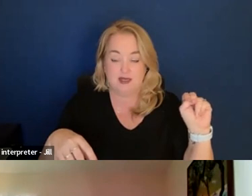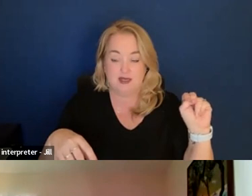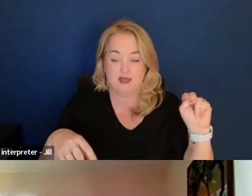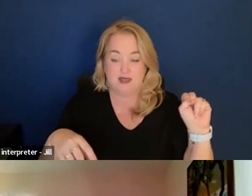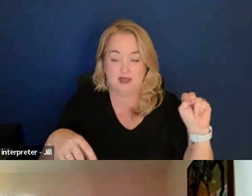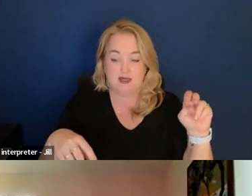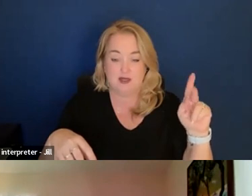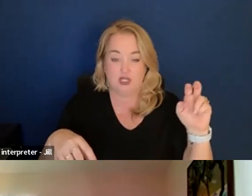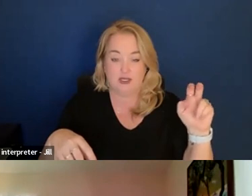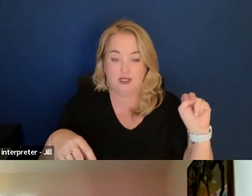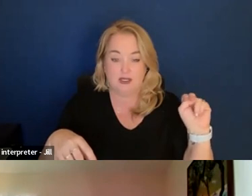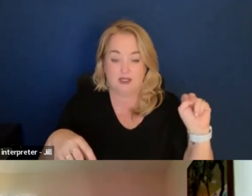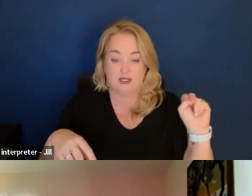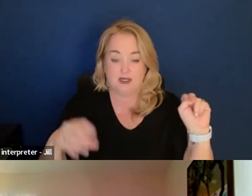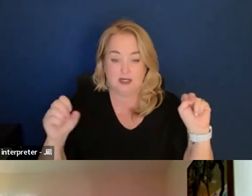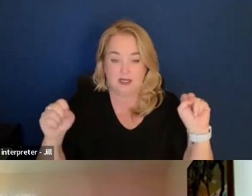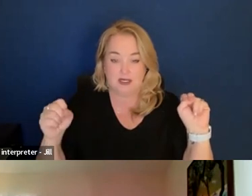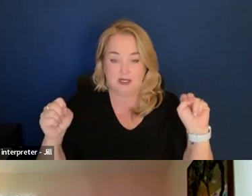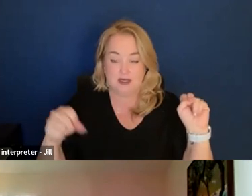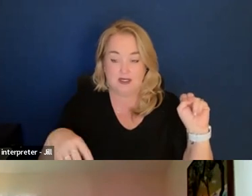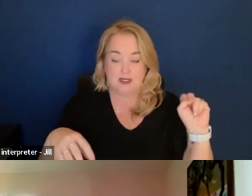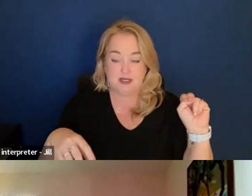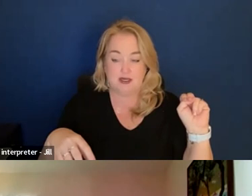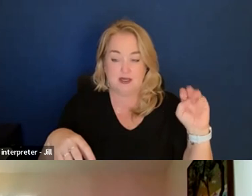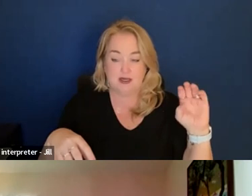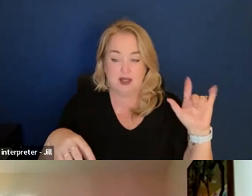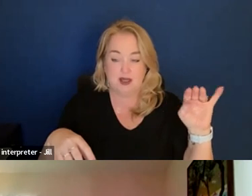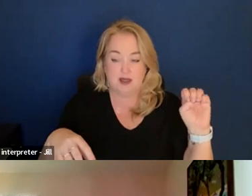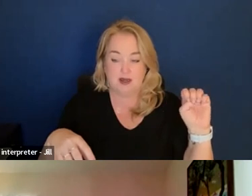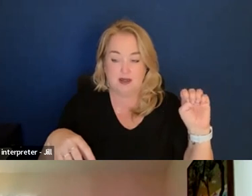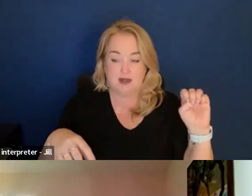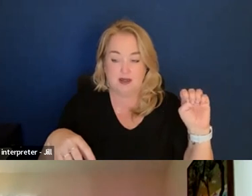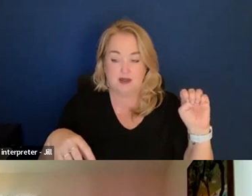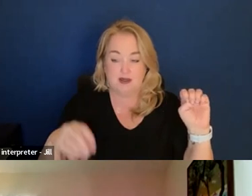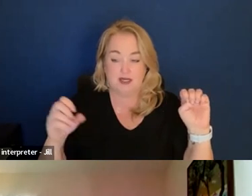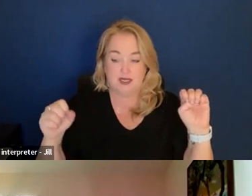Anne Rung. Kristin Seaver? Clyde Thompson. Present, teacher.